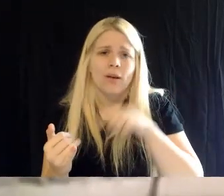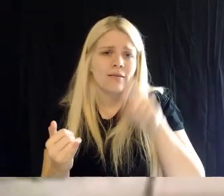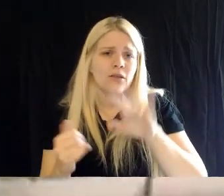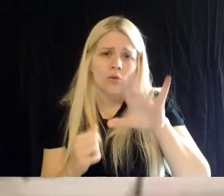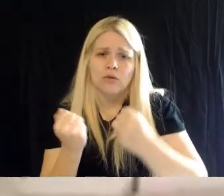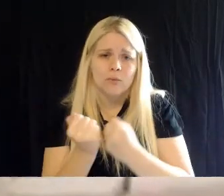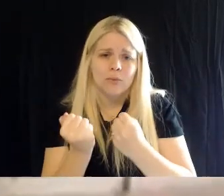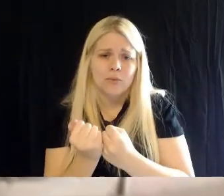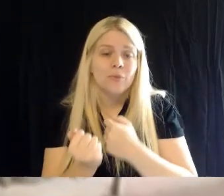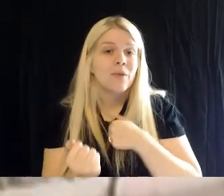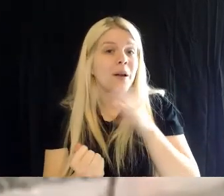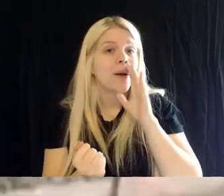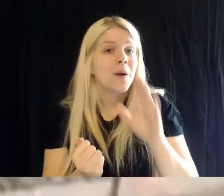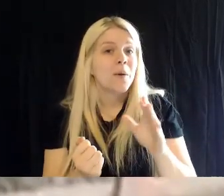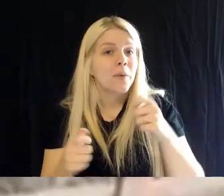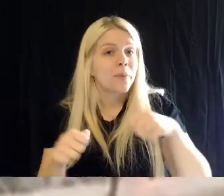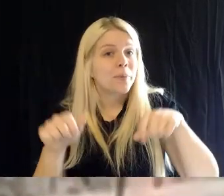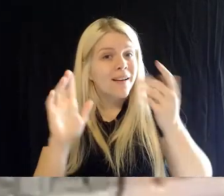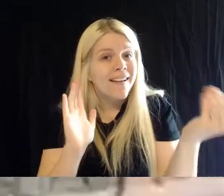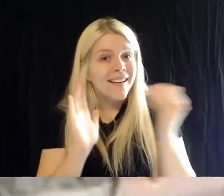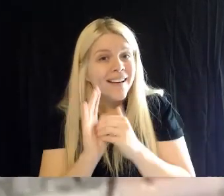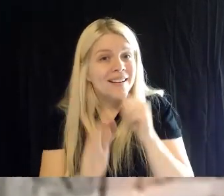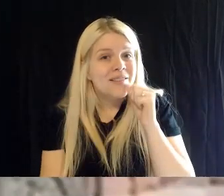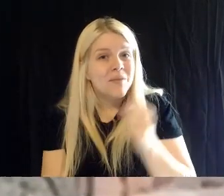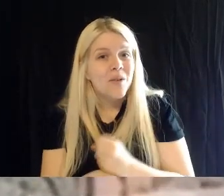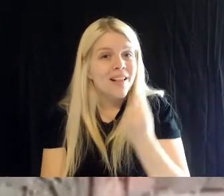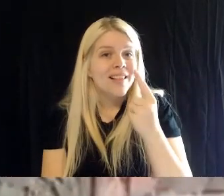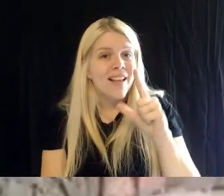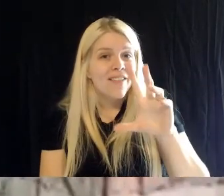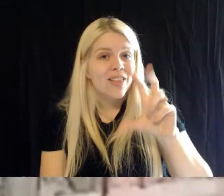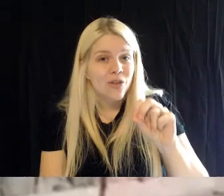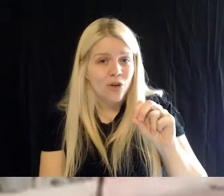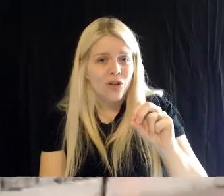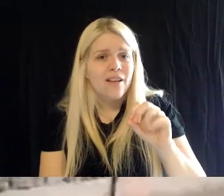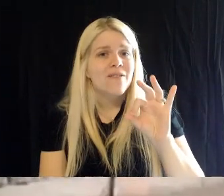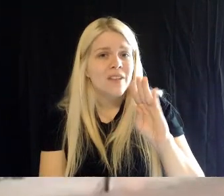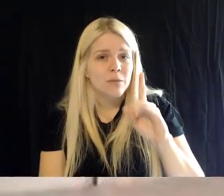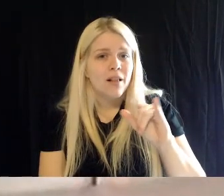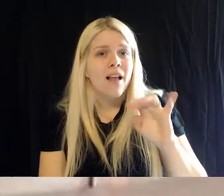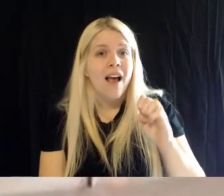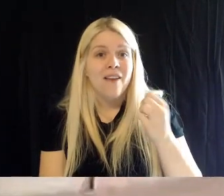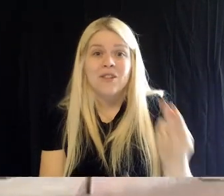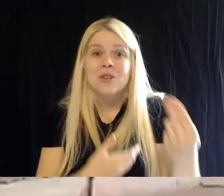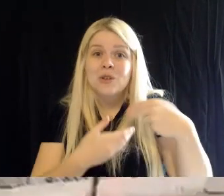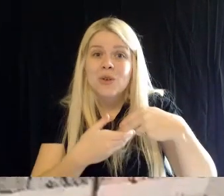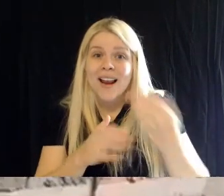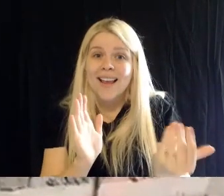at 11:30, for another Facebook Live. Please join us then- and always remember